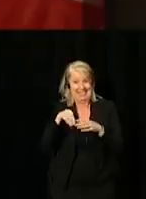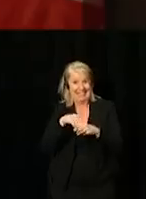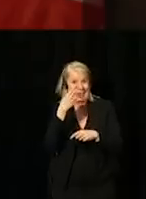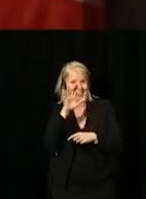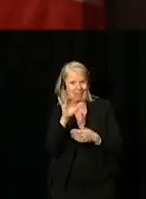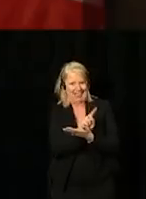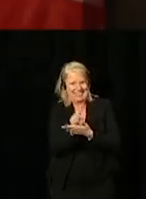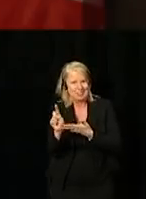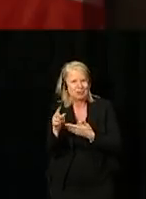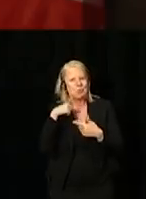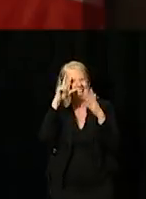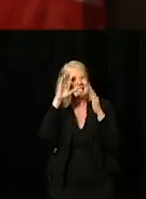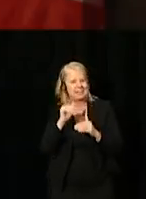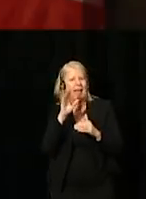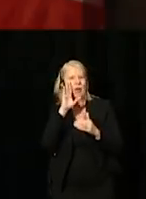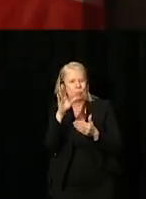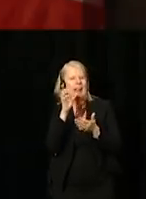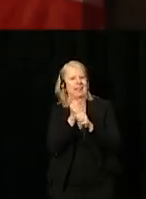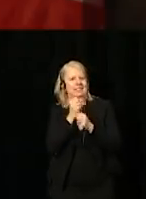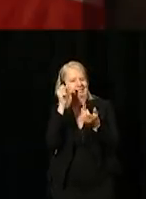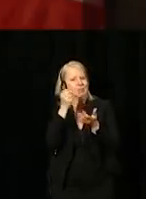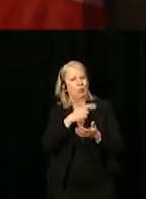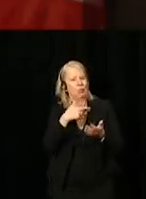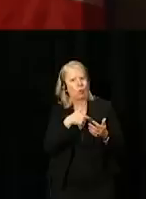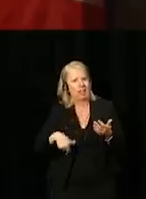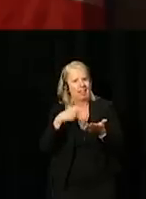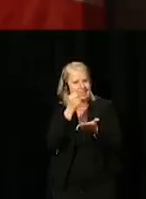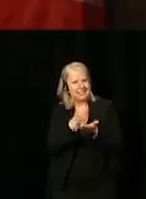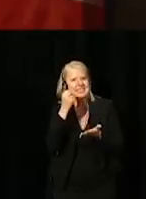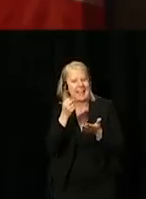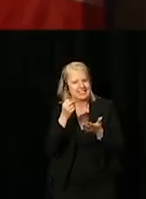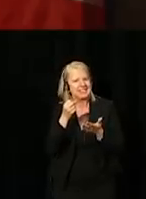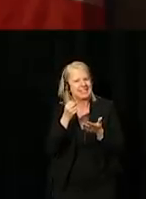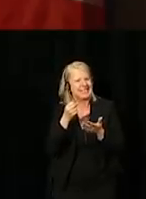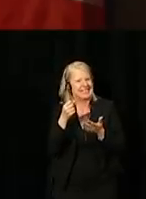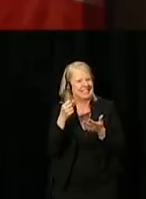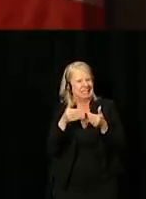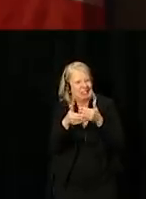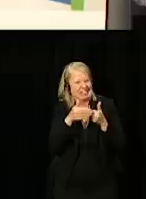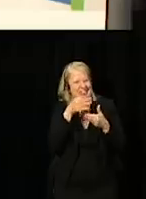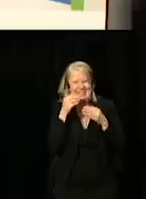We expect it will receive royal assent before the end of this parliamentary session. I say that with a smile on my face.